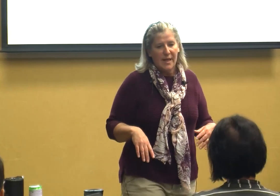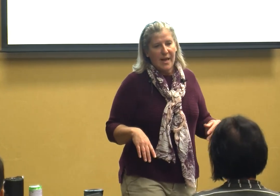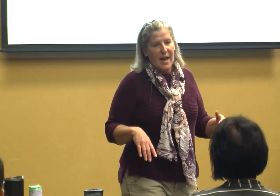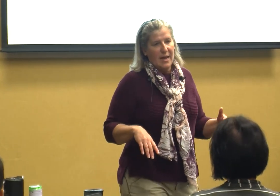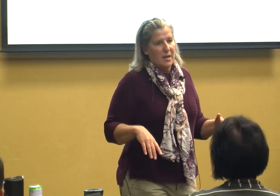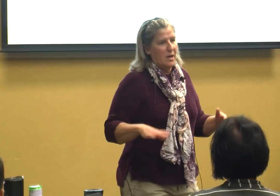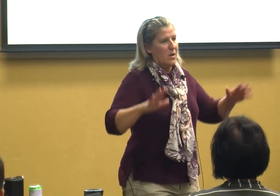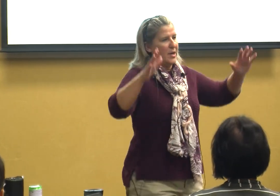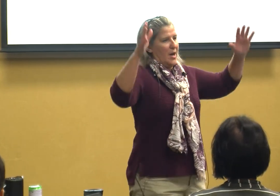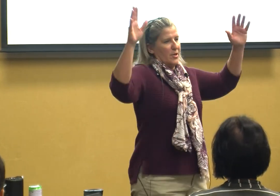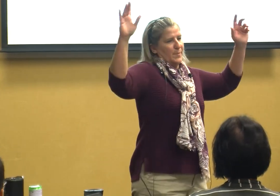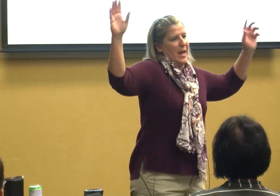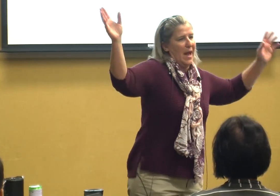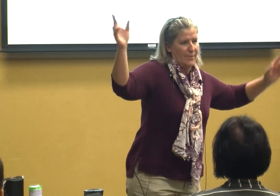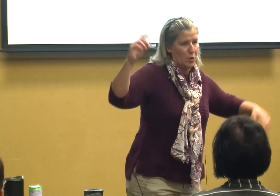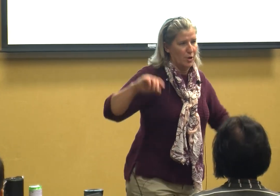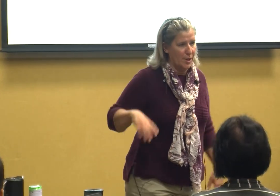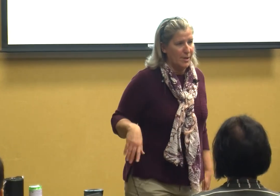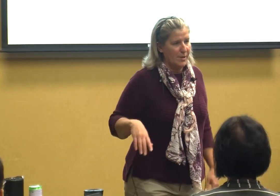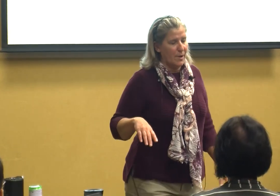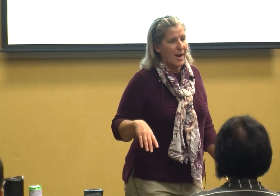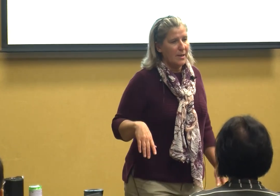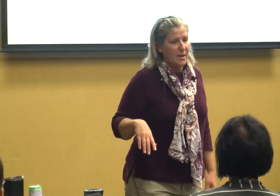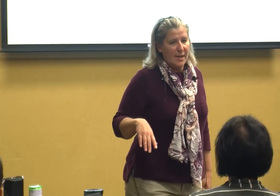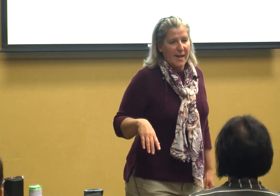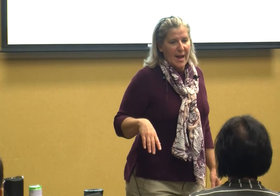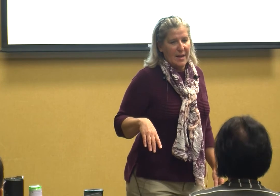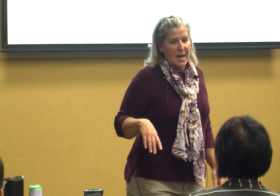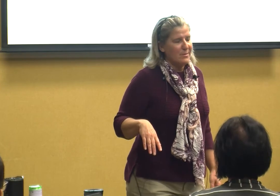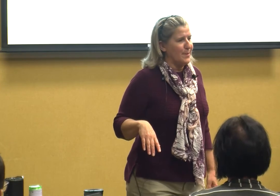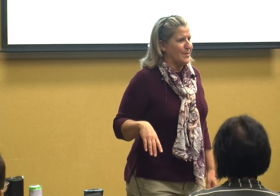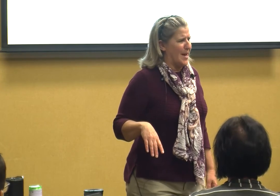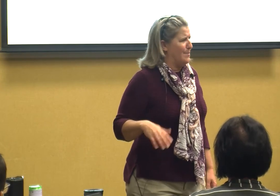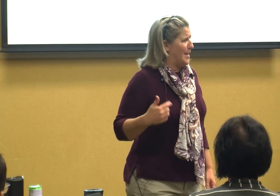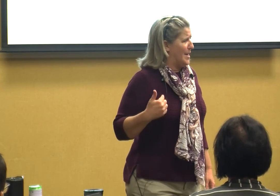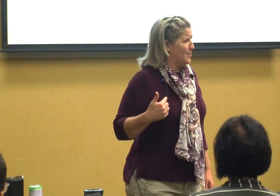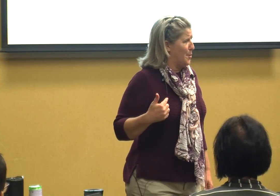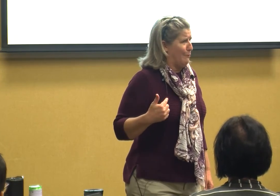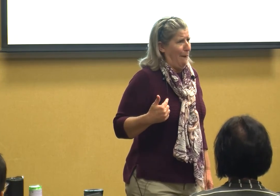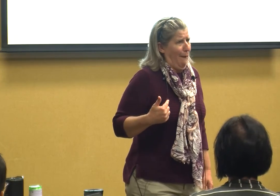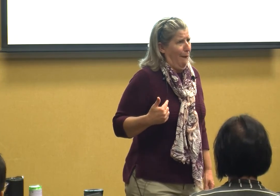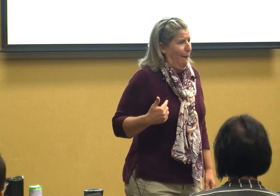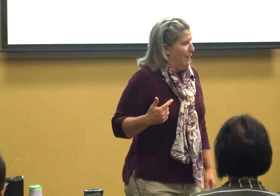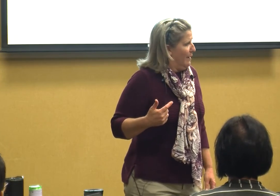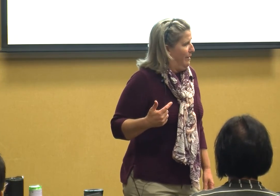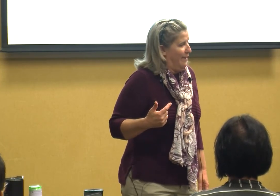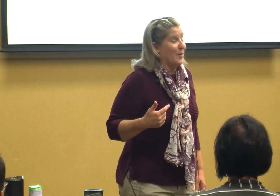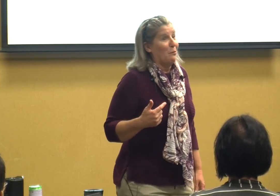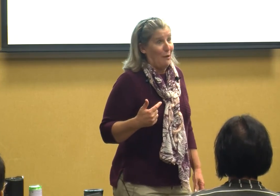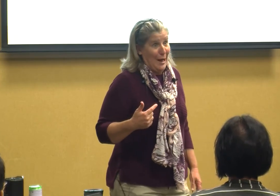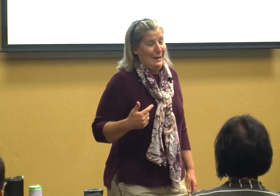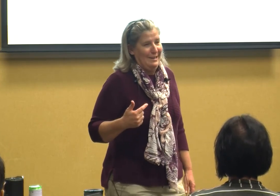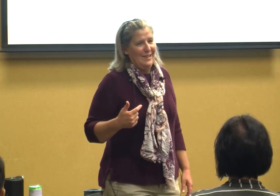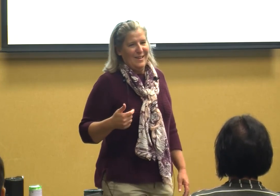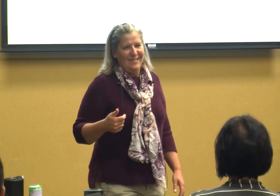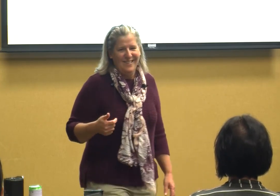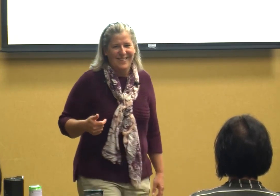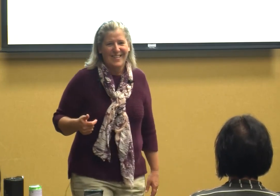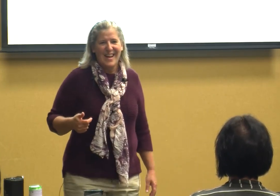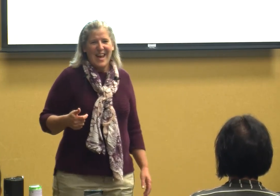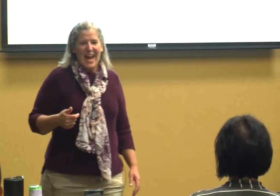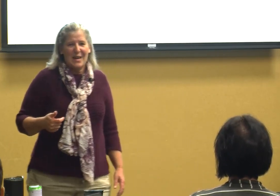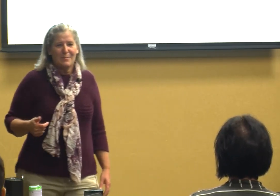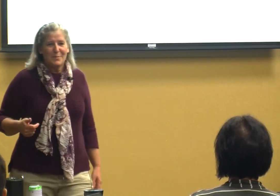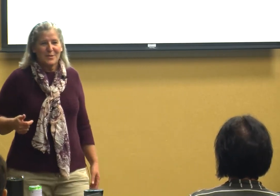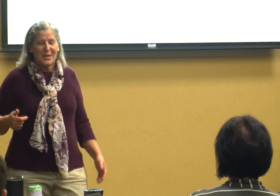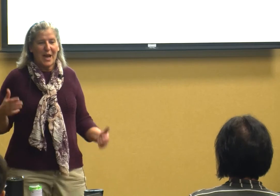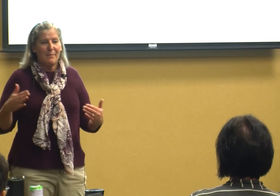hug others behavior right and I'm supposed to I'm the expert right and I was supposed to come